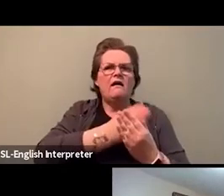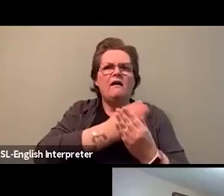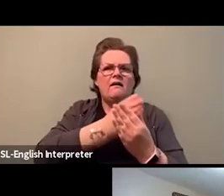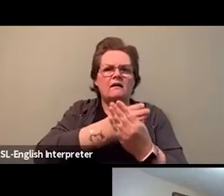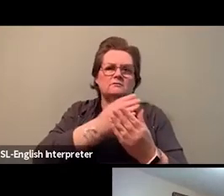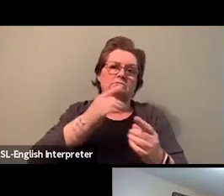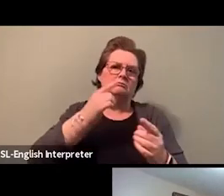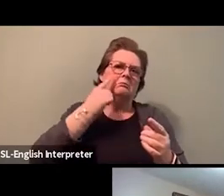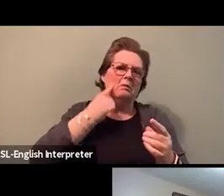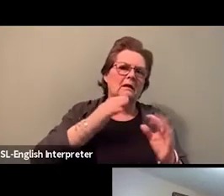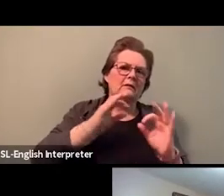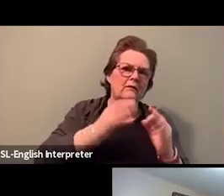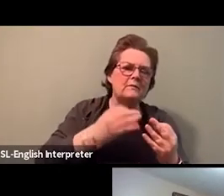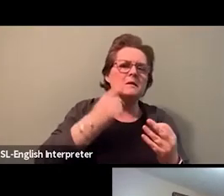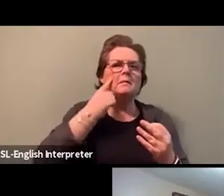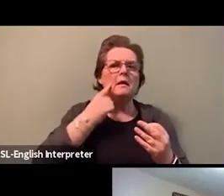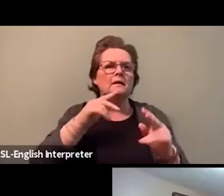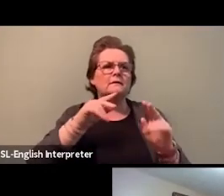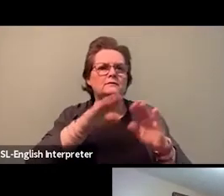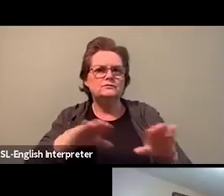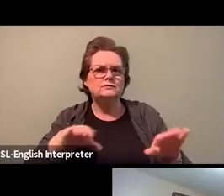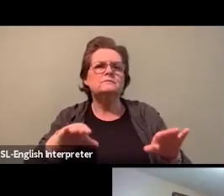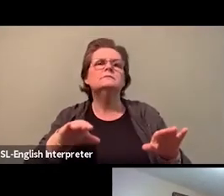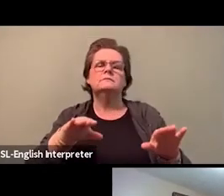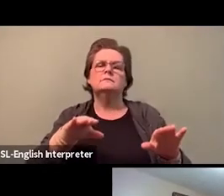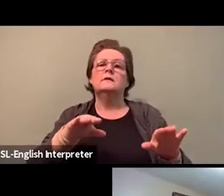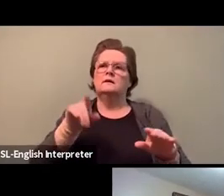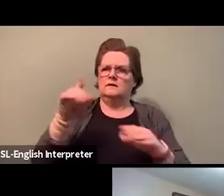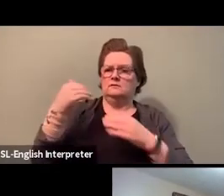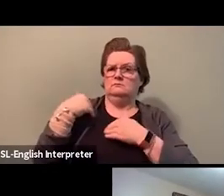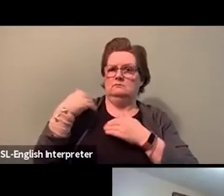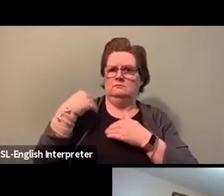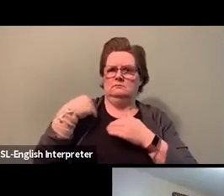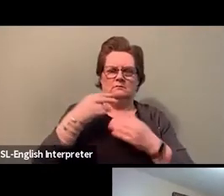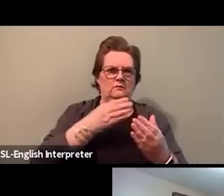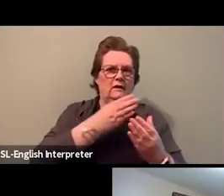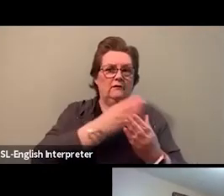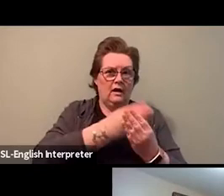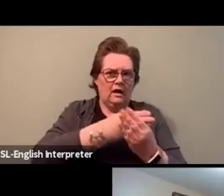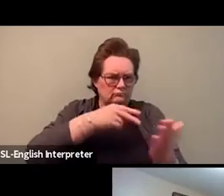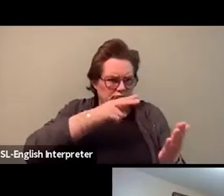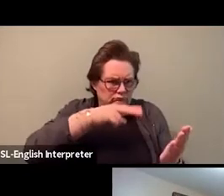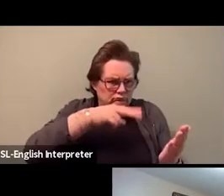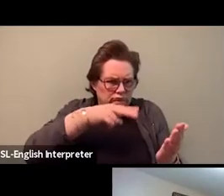And especially if they're coming into care to make sure that we've exhausted all avenues of kinship,